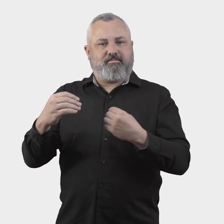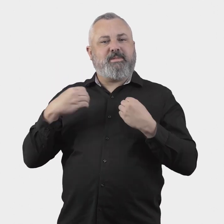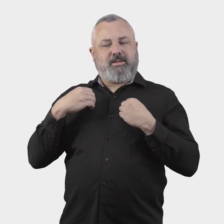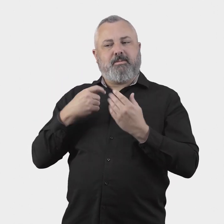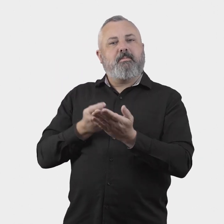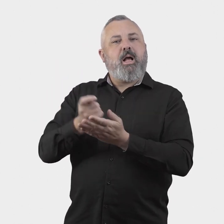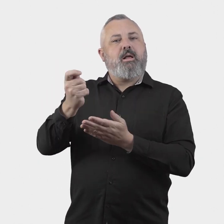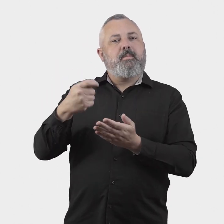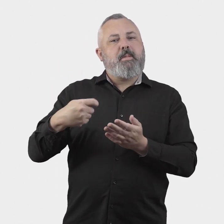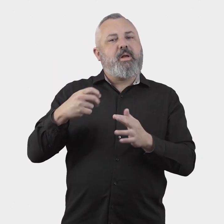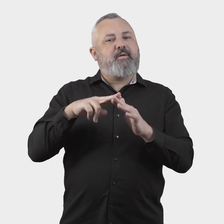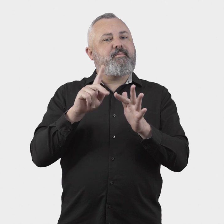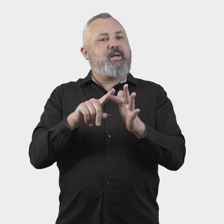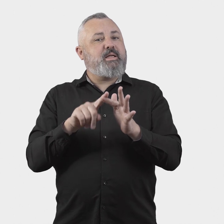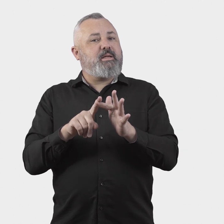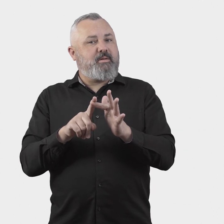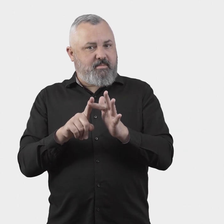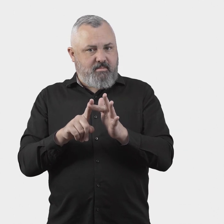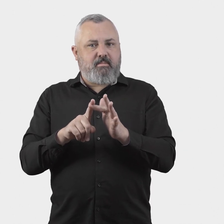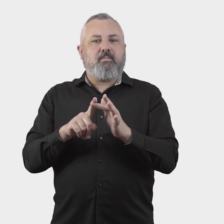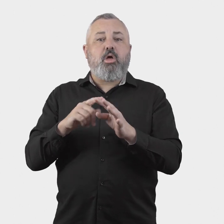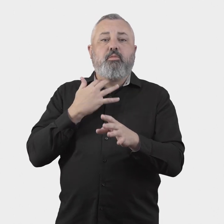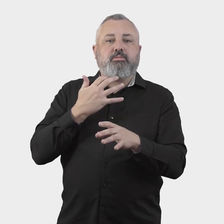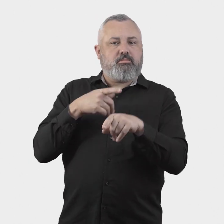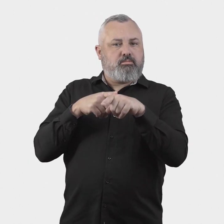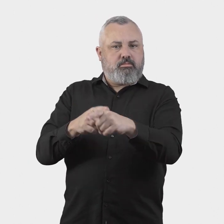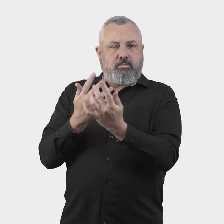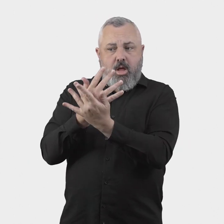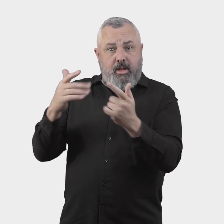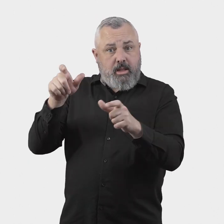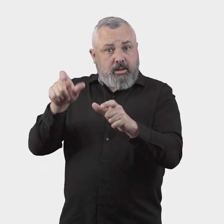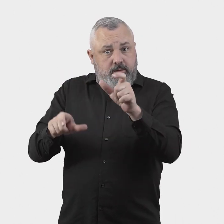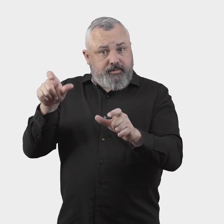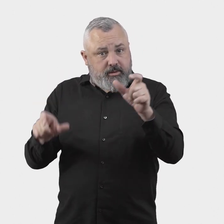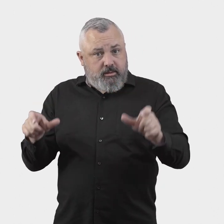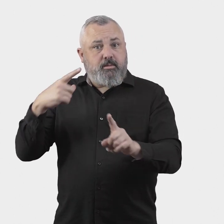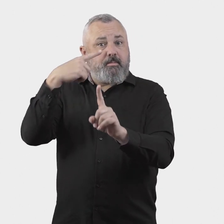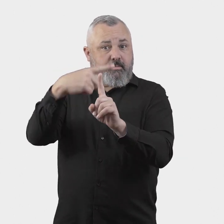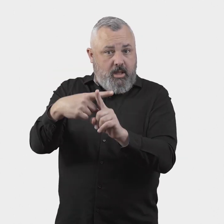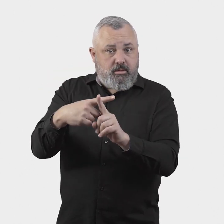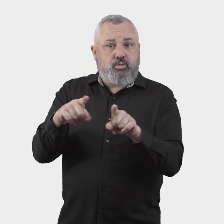The schemes charge fees, which are a combination of membership fees (usually based on customer numbers) and